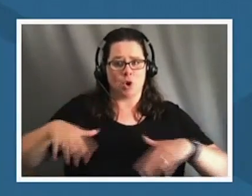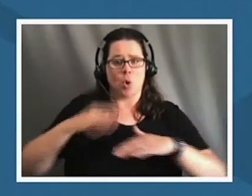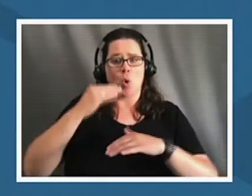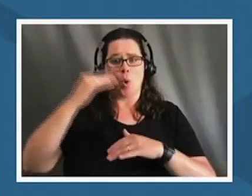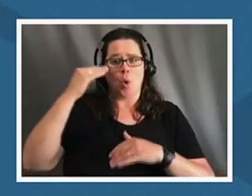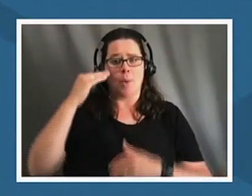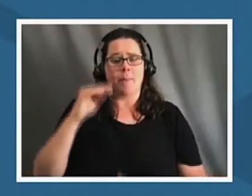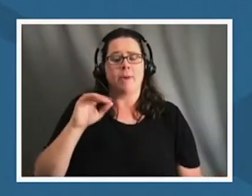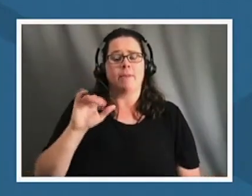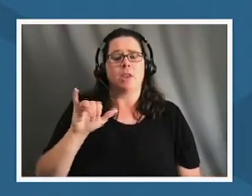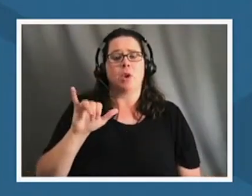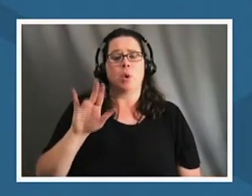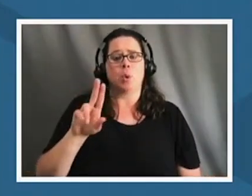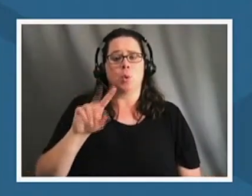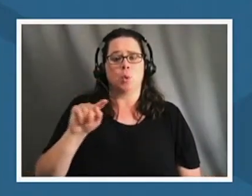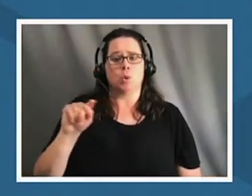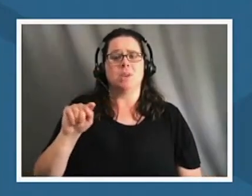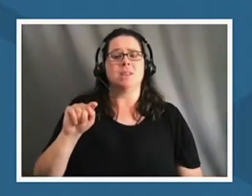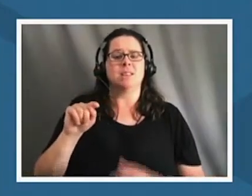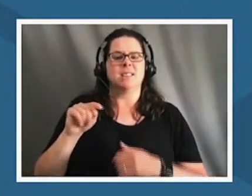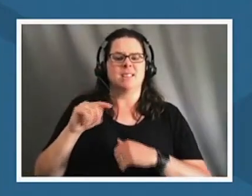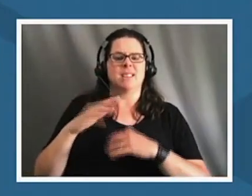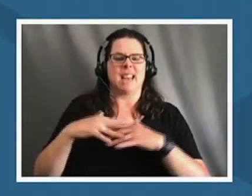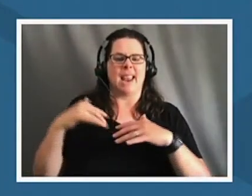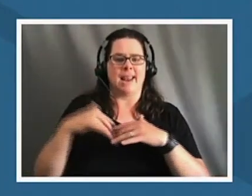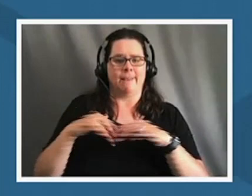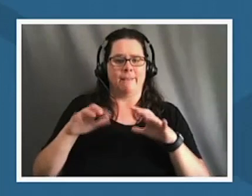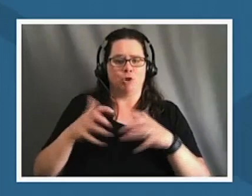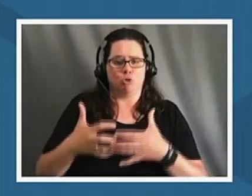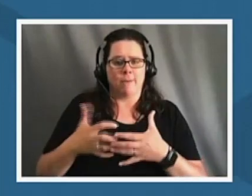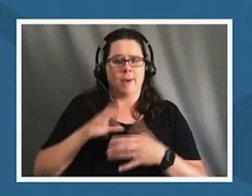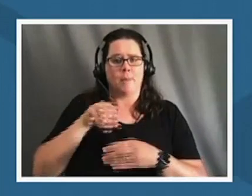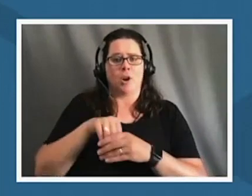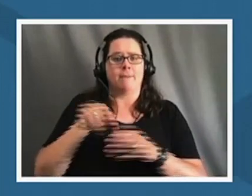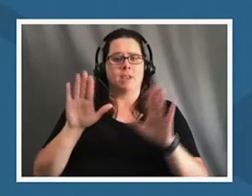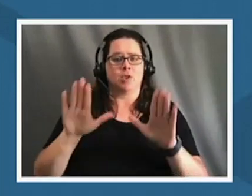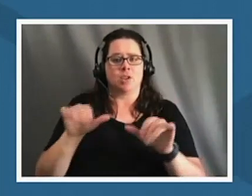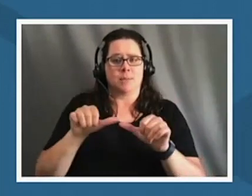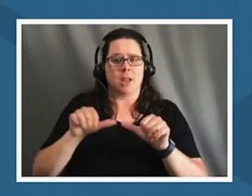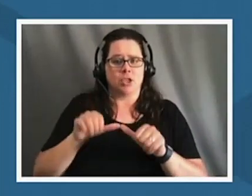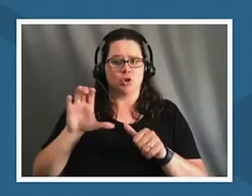anita tribe and have been part of this